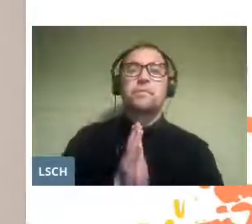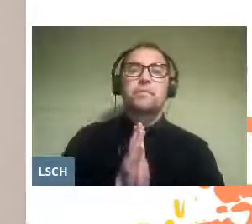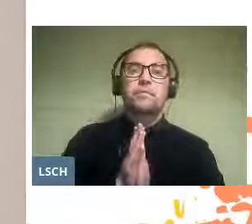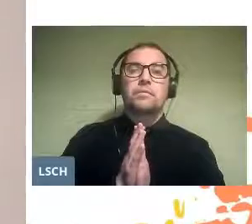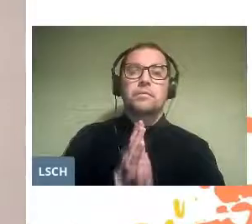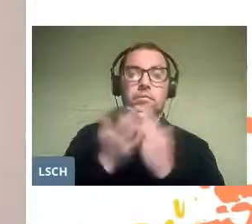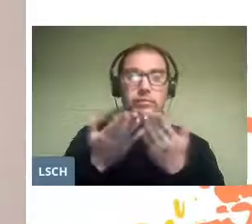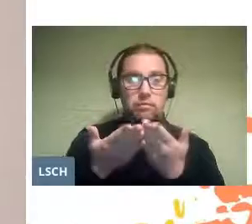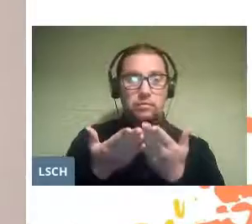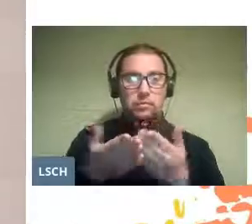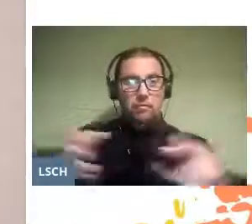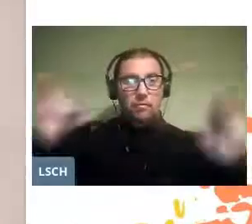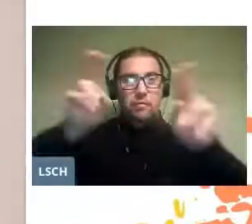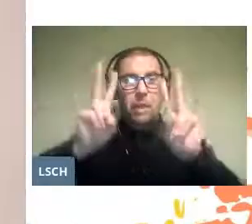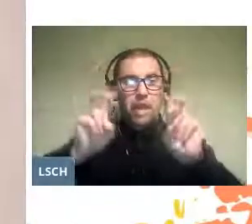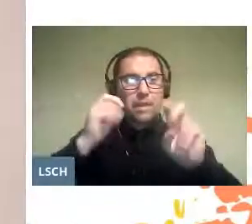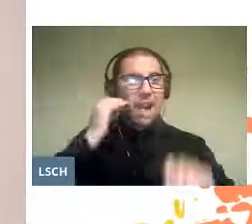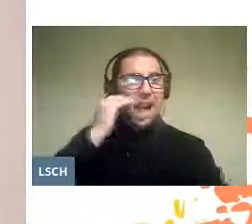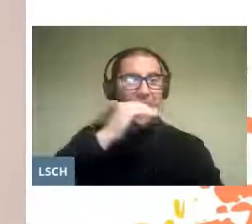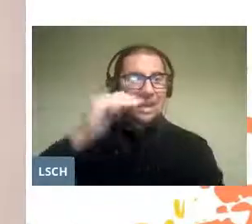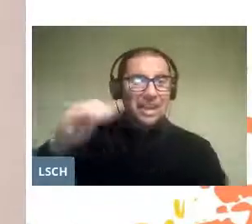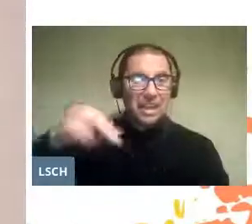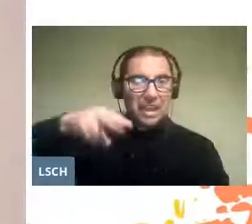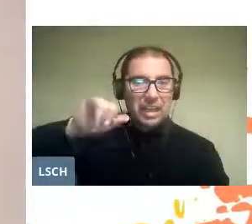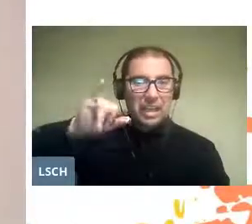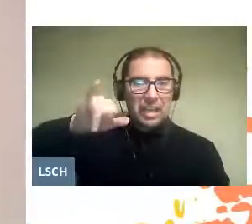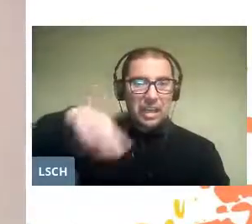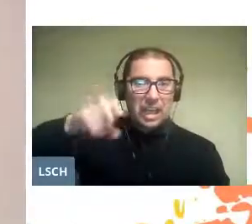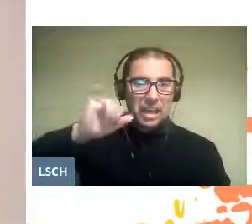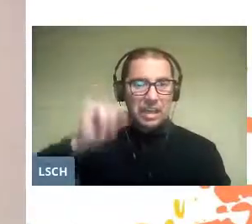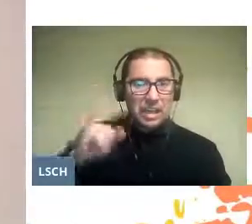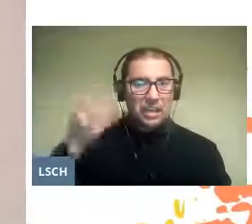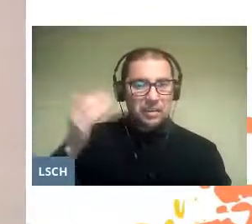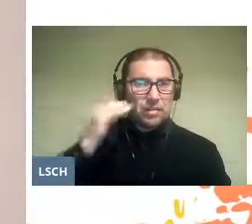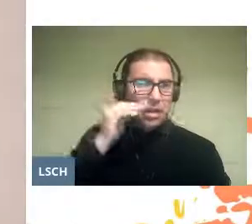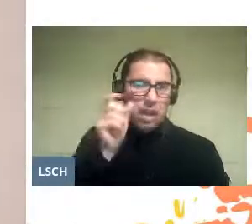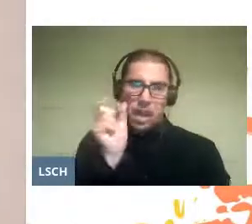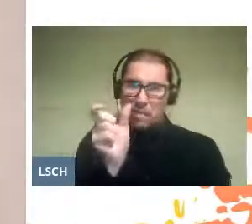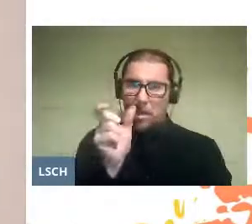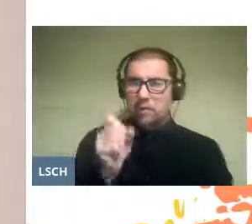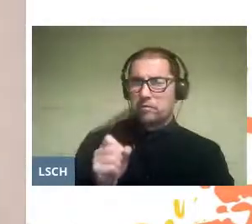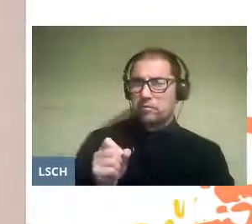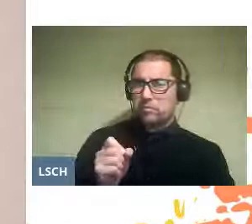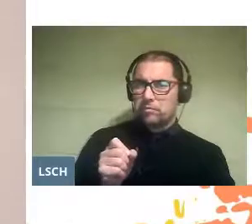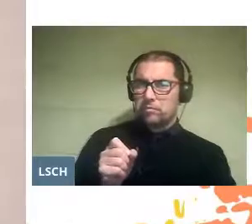the concept of childhood that we speak today is an invention of modernity.